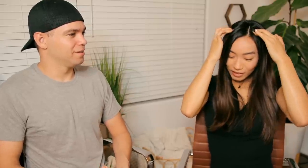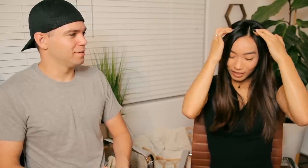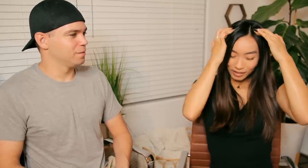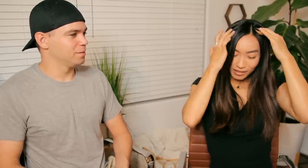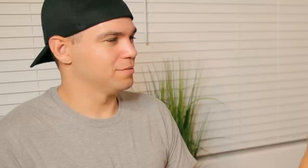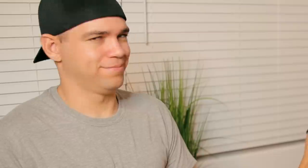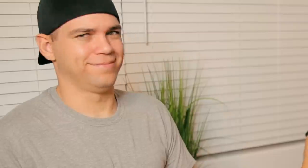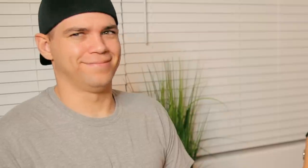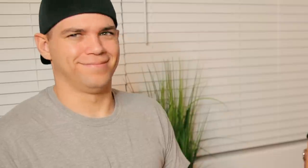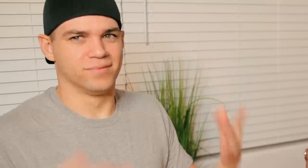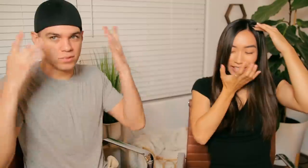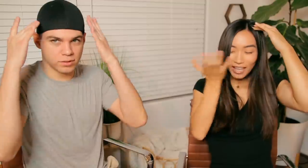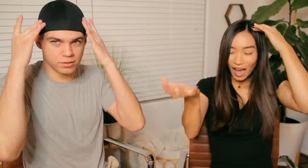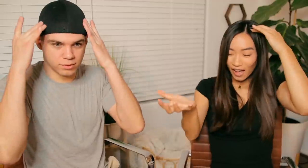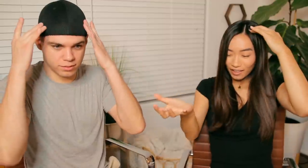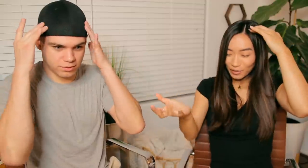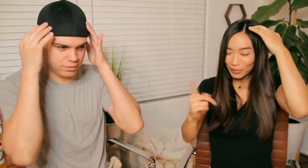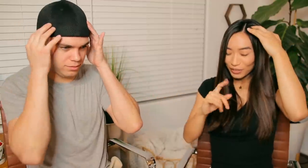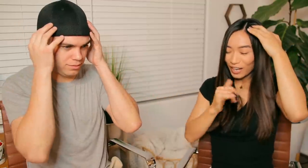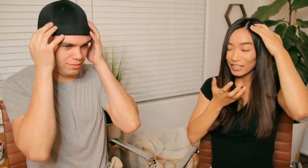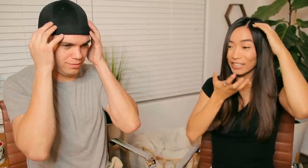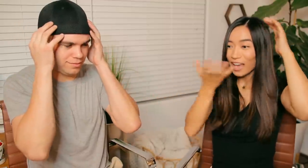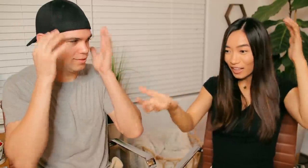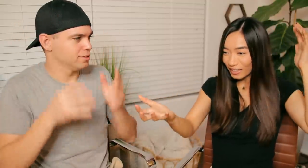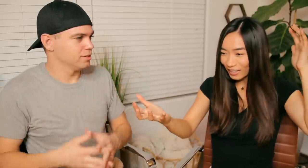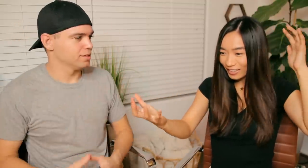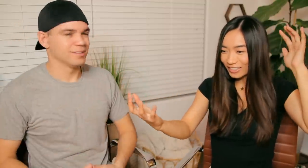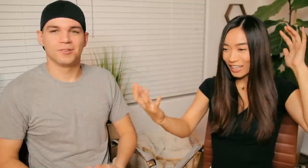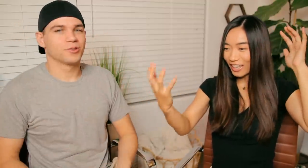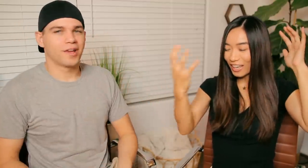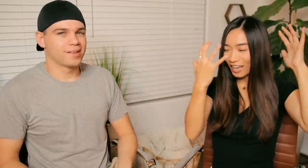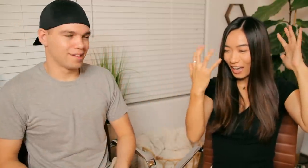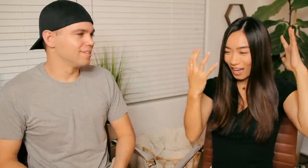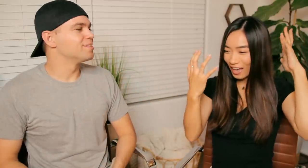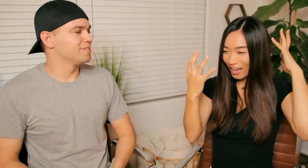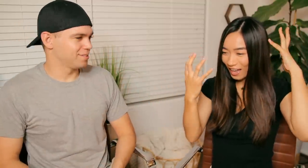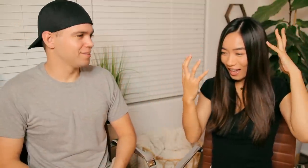... like this is like yell but you're not yelling it's like